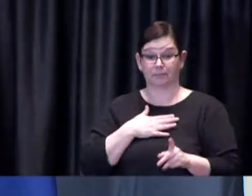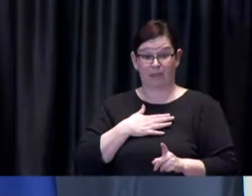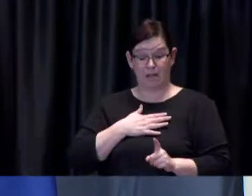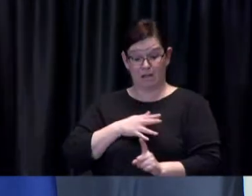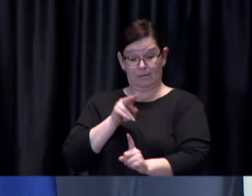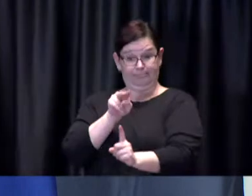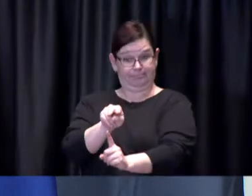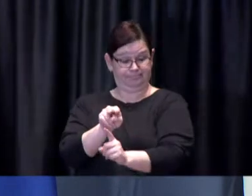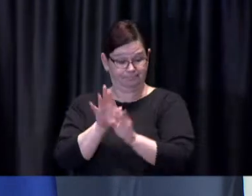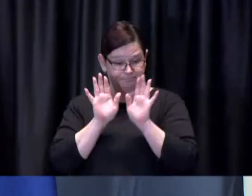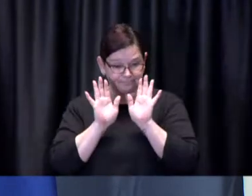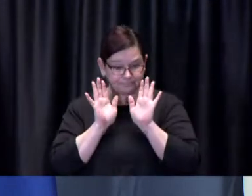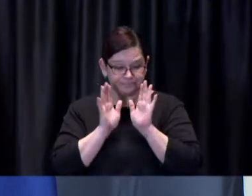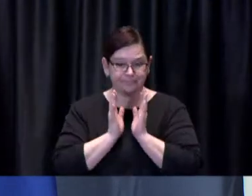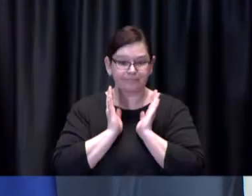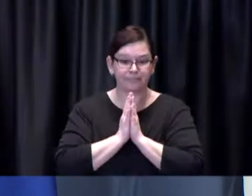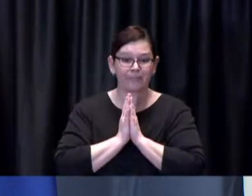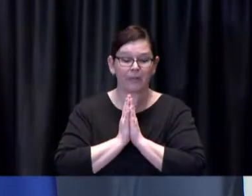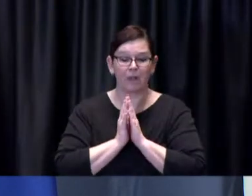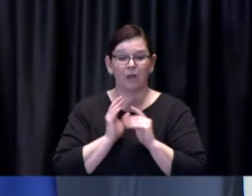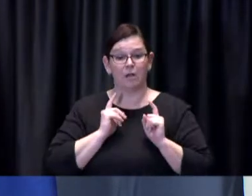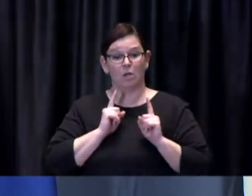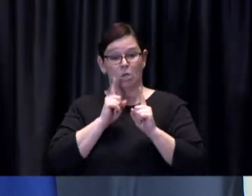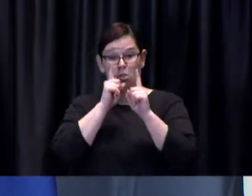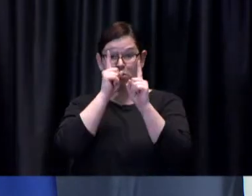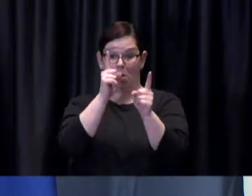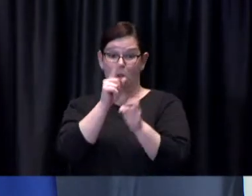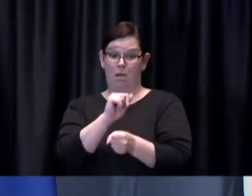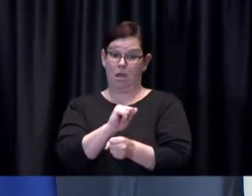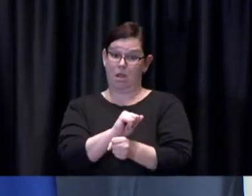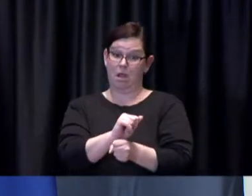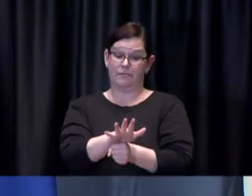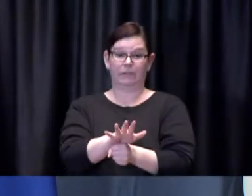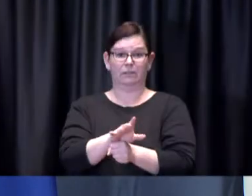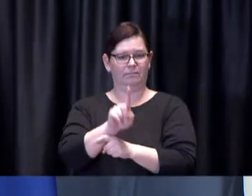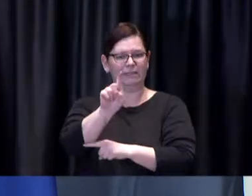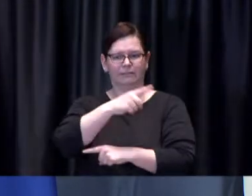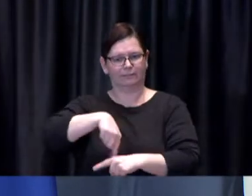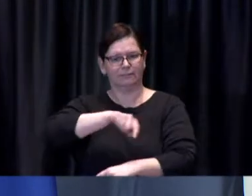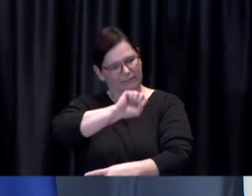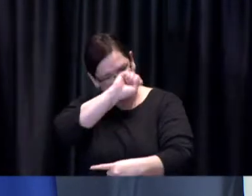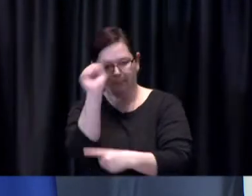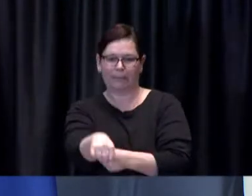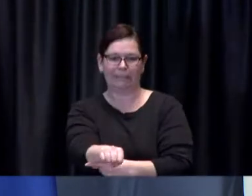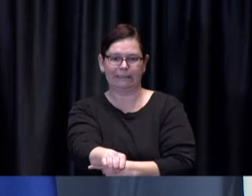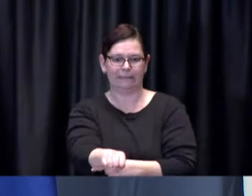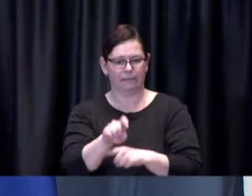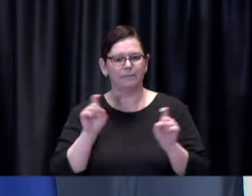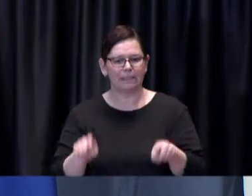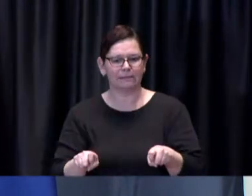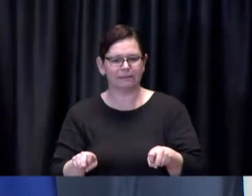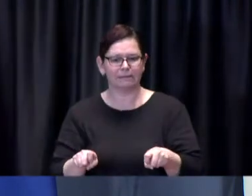to defeat this virus and I am perfectly understanding of and supportive of the need perhaps to have say a hot spot